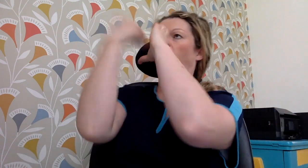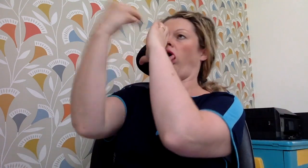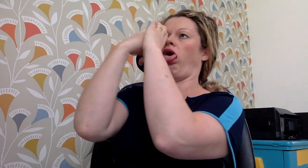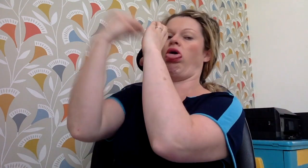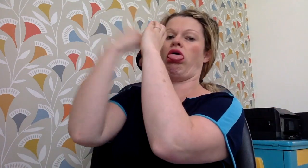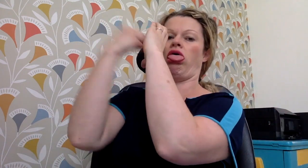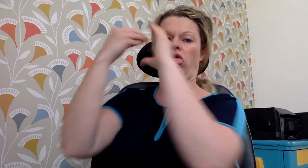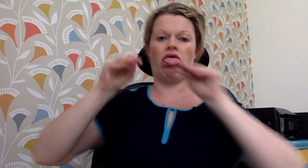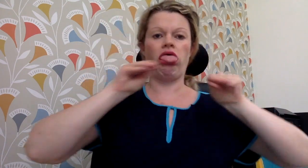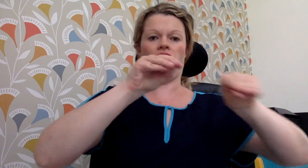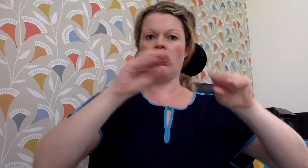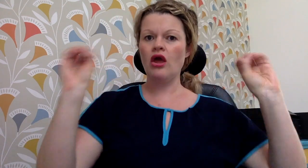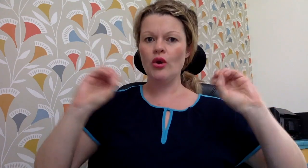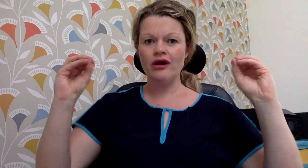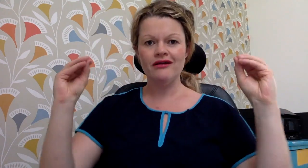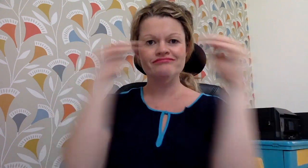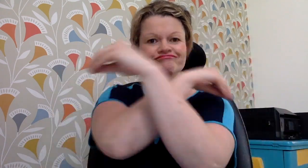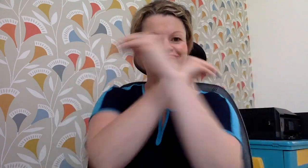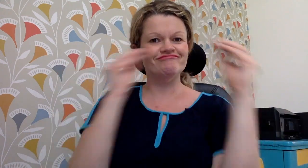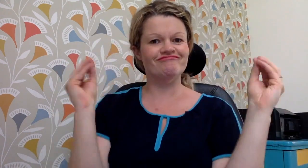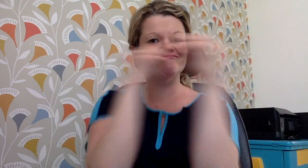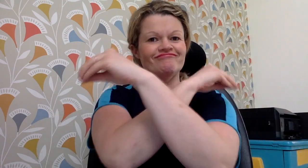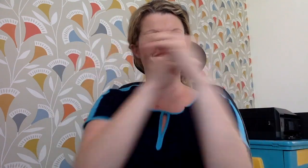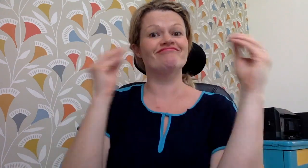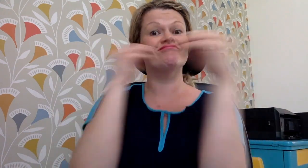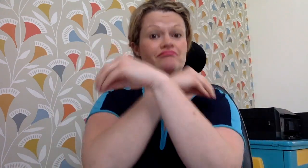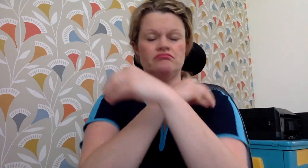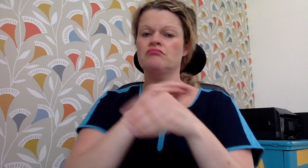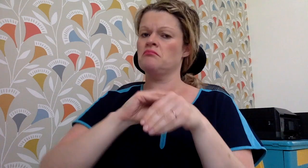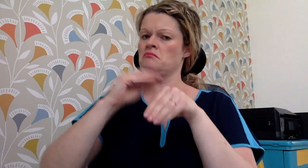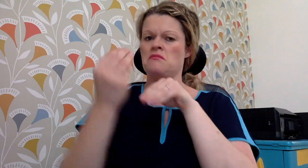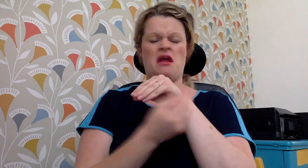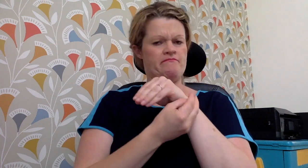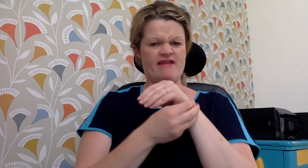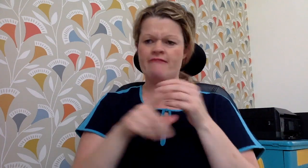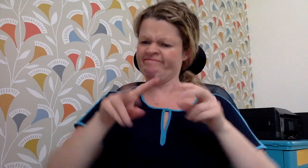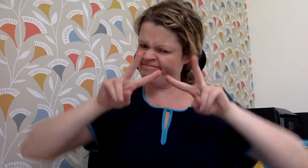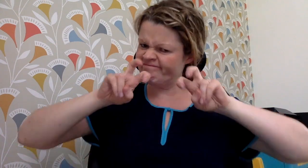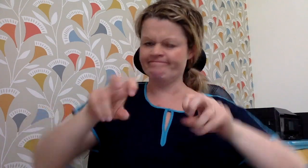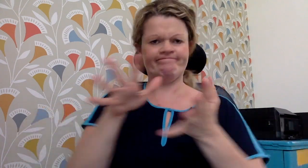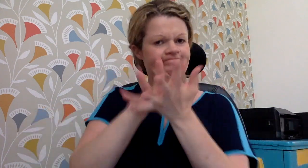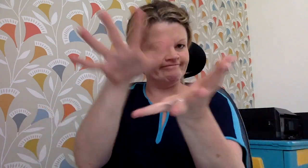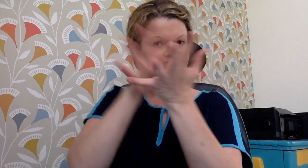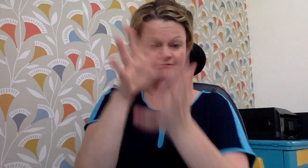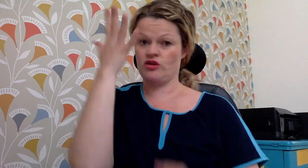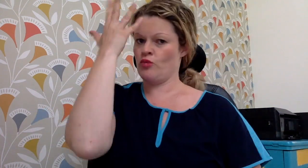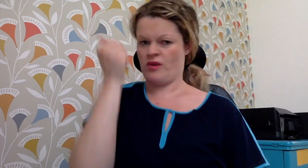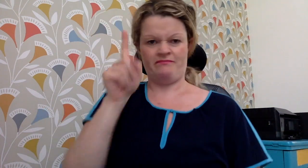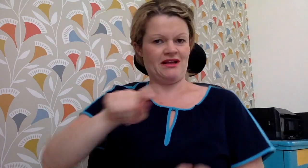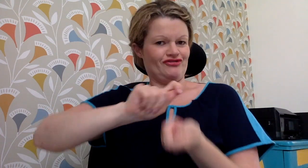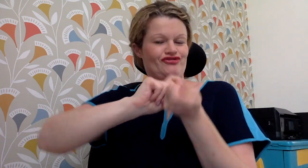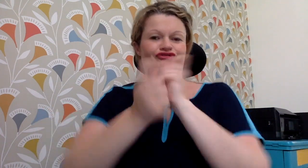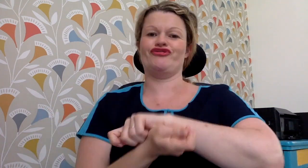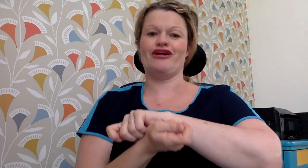One way prescriptive teaching and rote learning is the norm with little effort to stimulate co-creation Barbara explains why she wants to change this